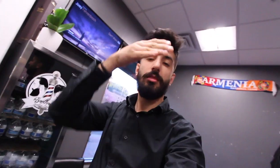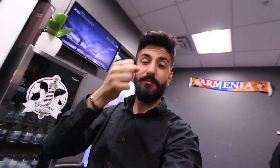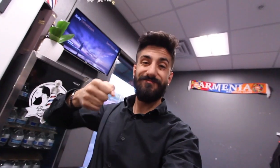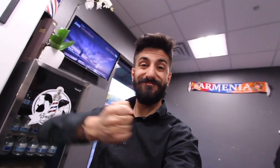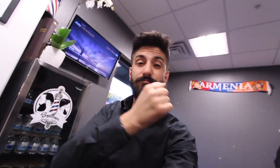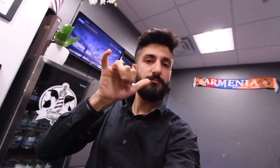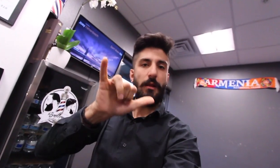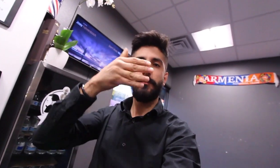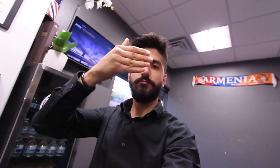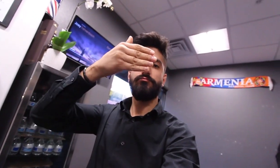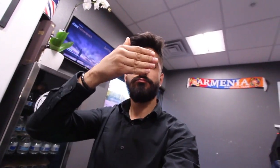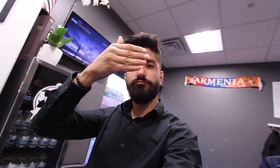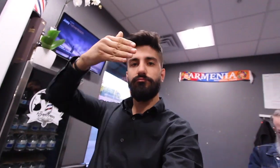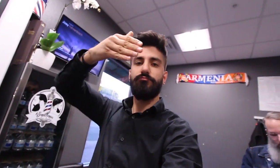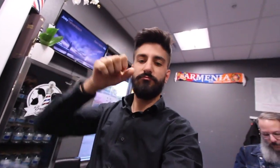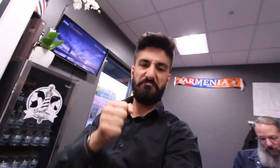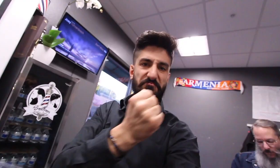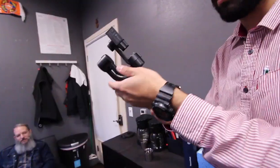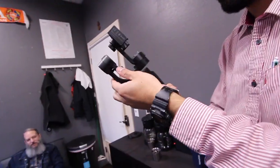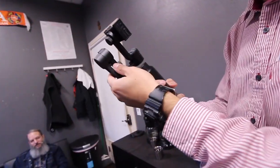the gimbal can hold the camera stable while it moves!